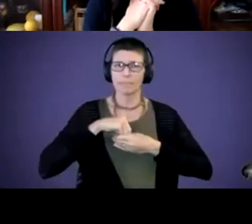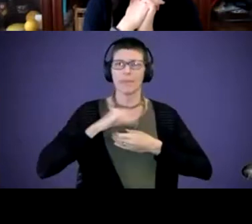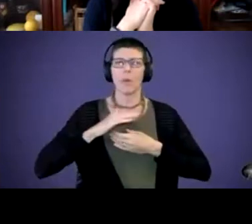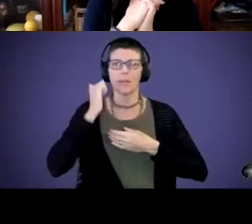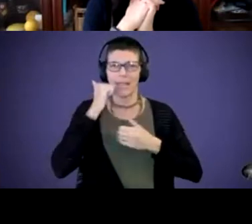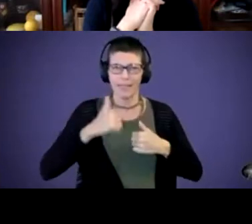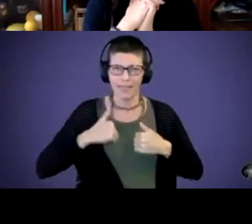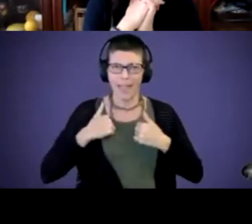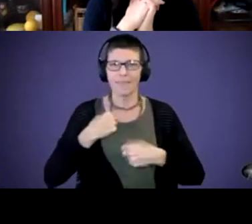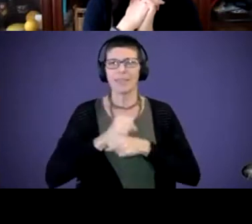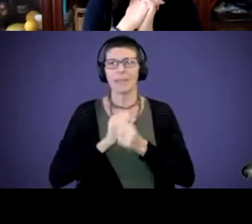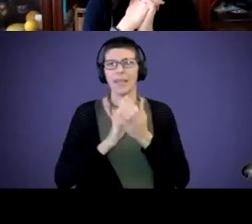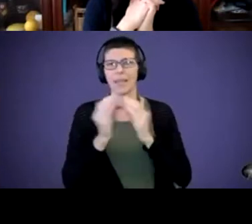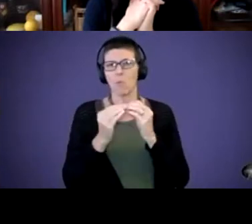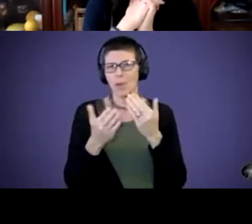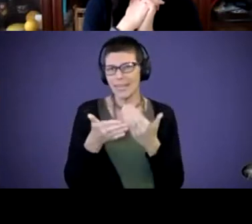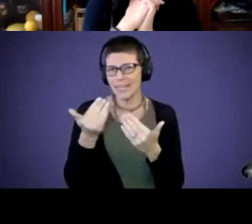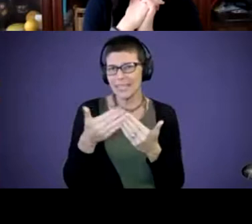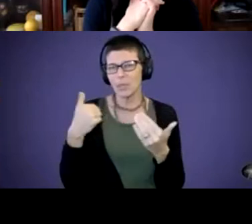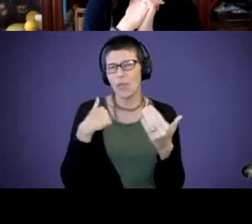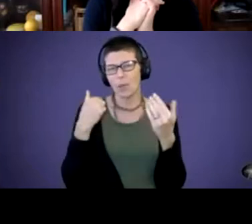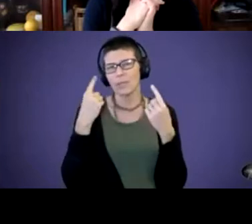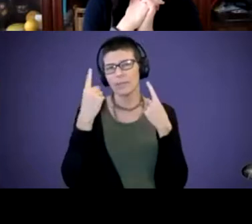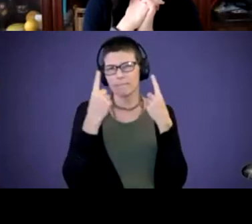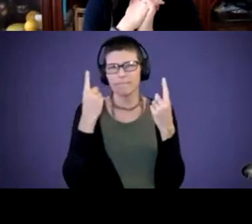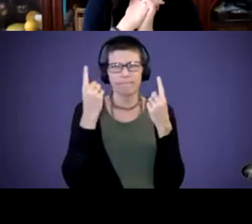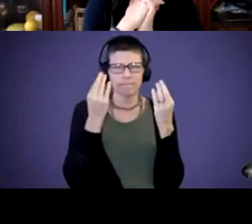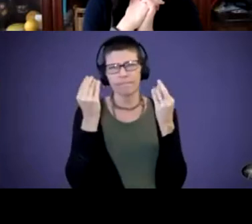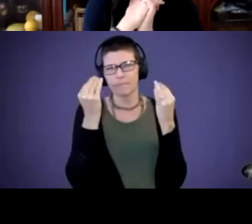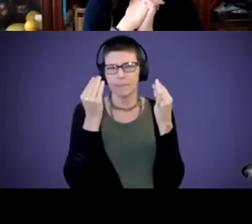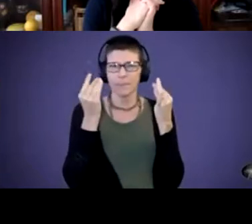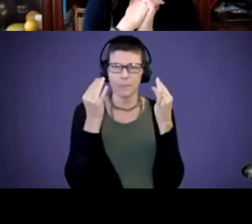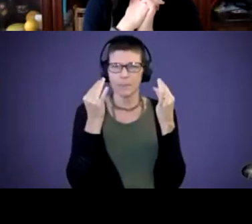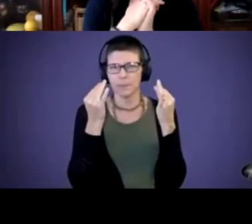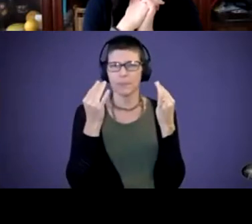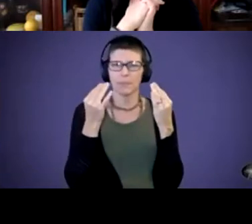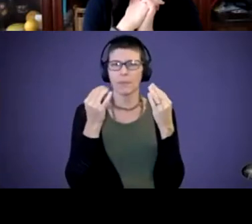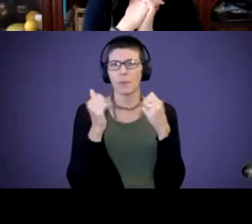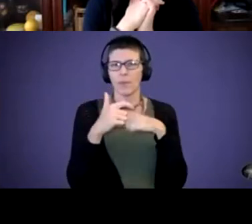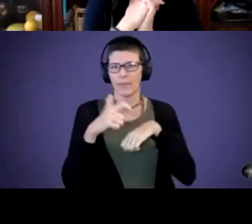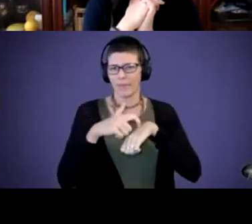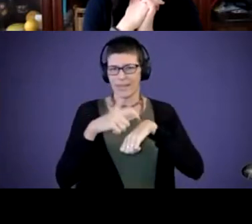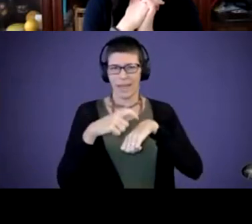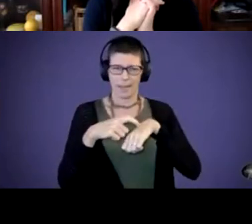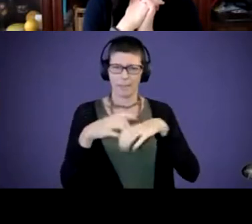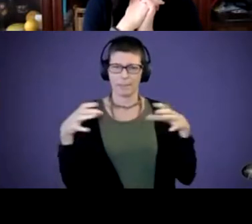So, I was thinking about it and, with the time that we had and one idea